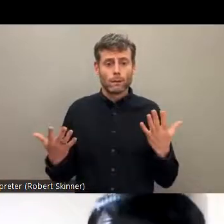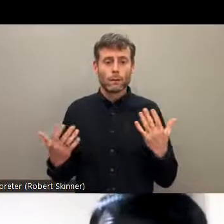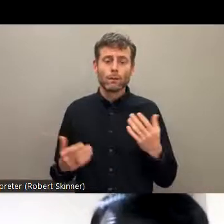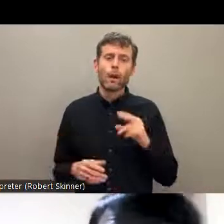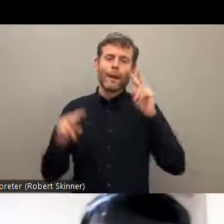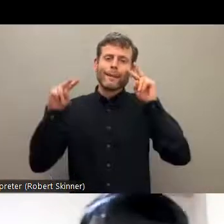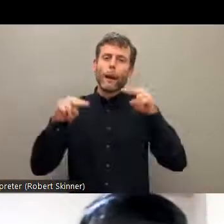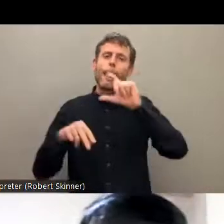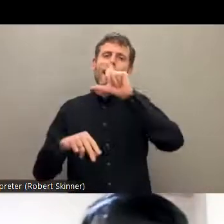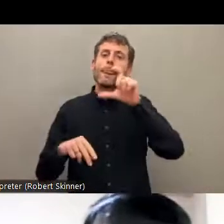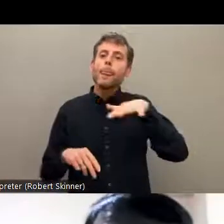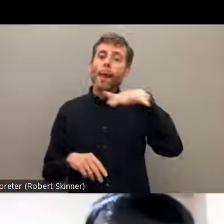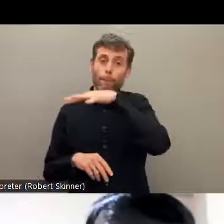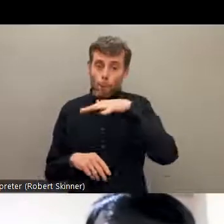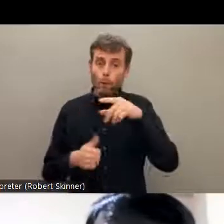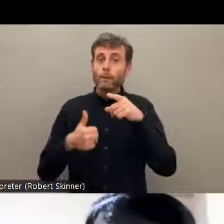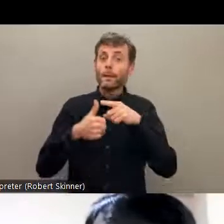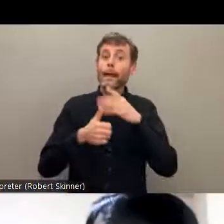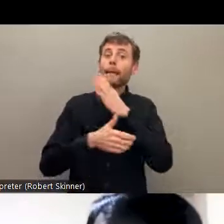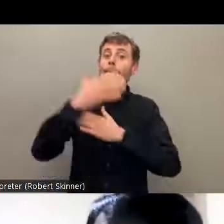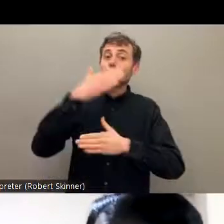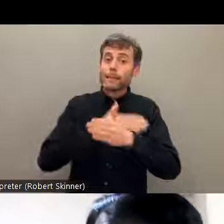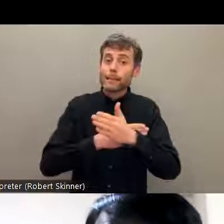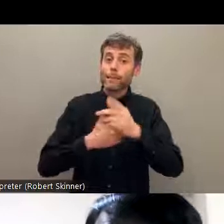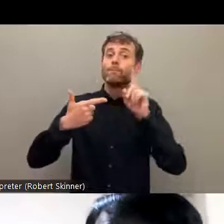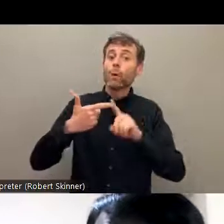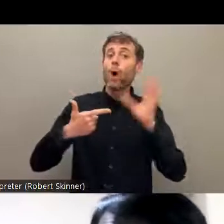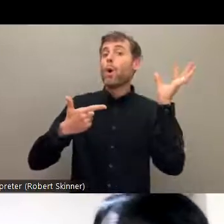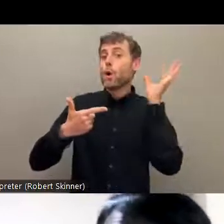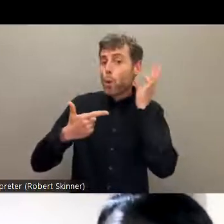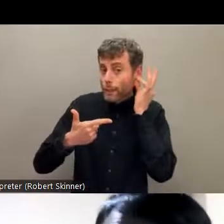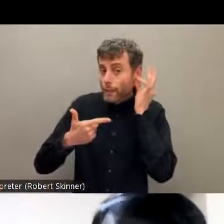And from the Nepalese context, women